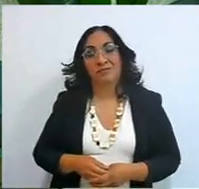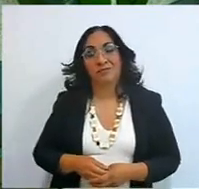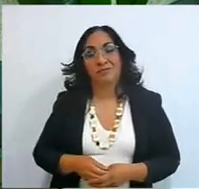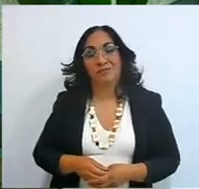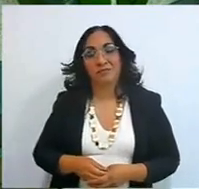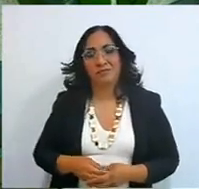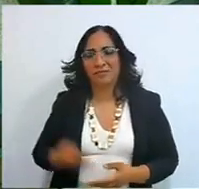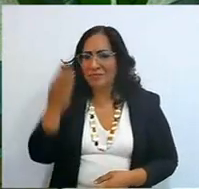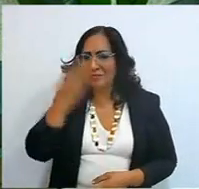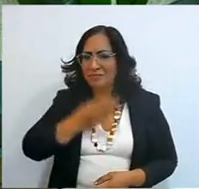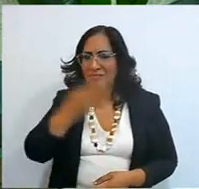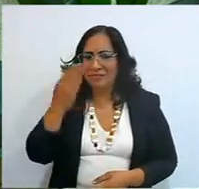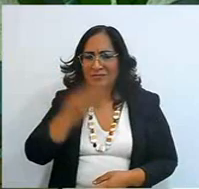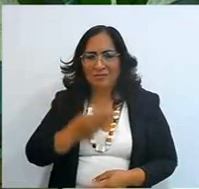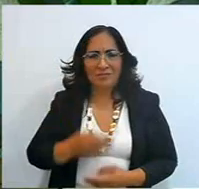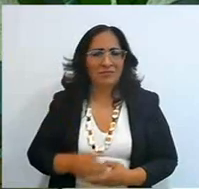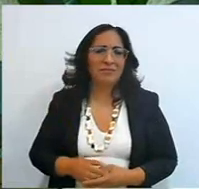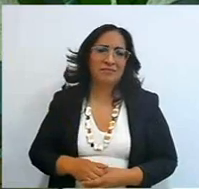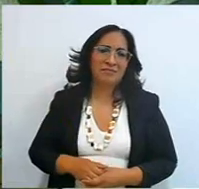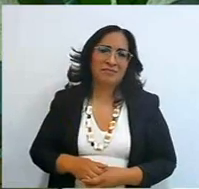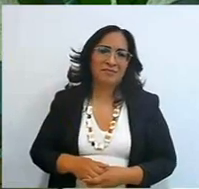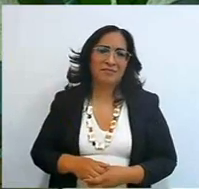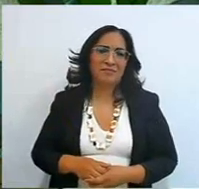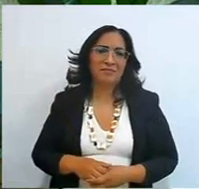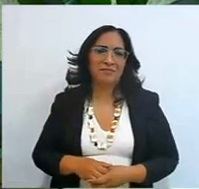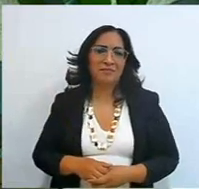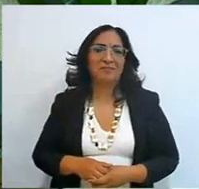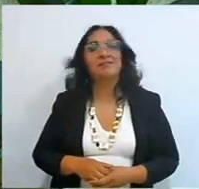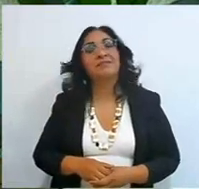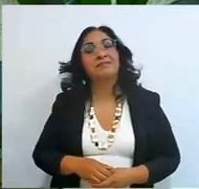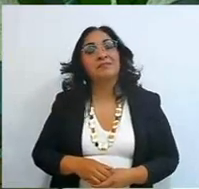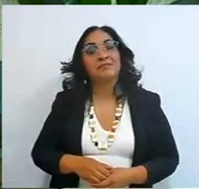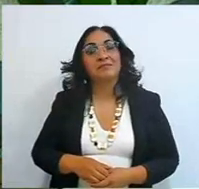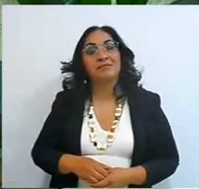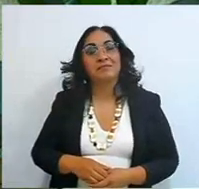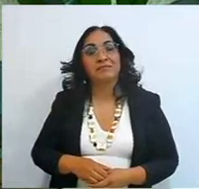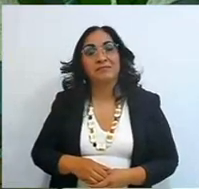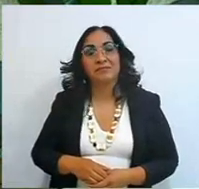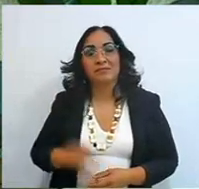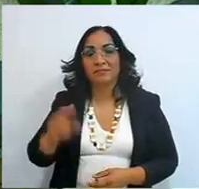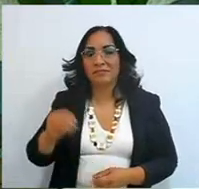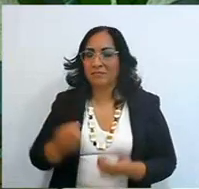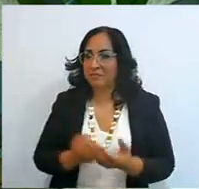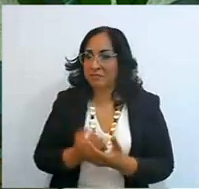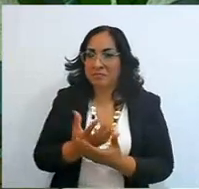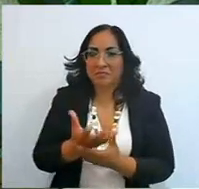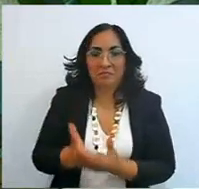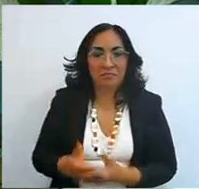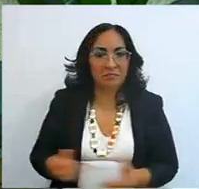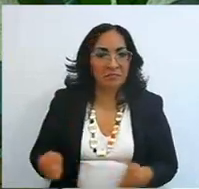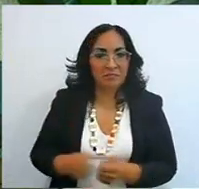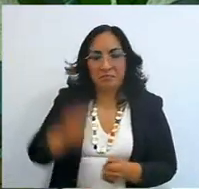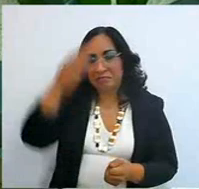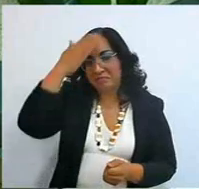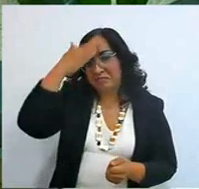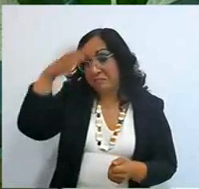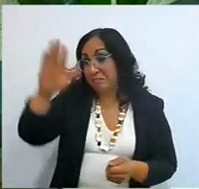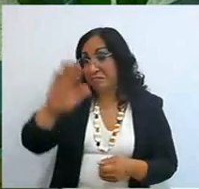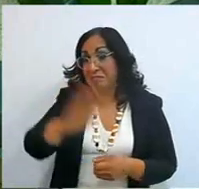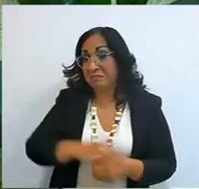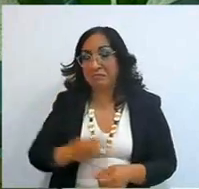The Bible is not going to emerge in wisdom like this because I have it close,